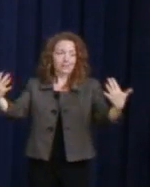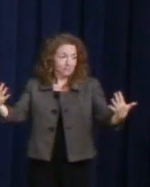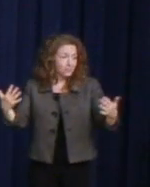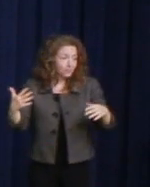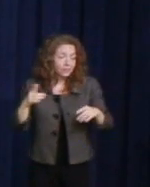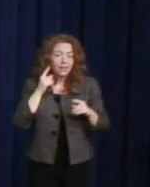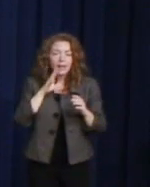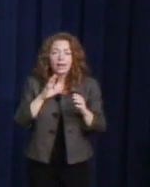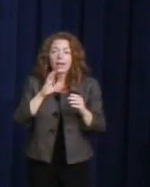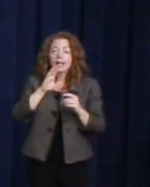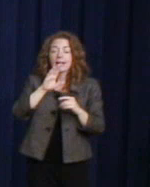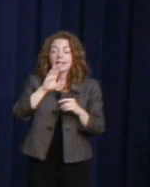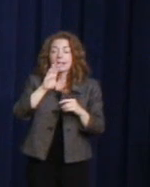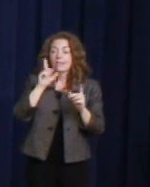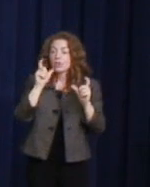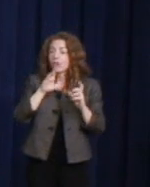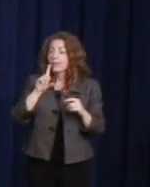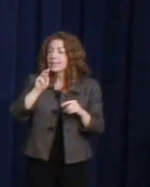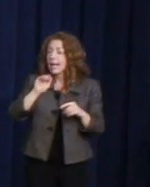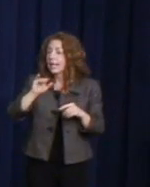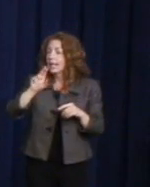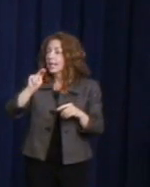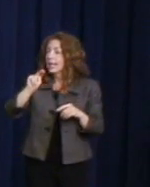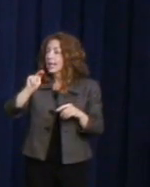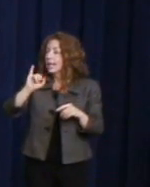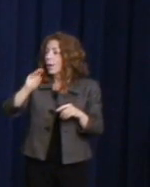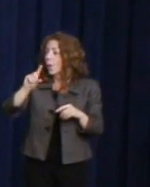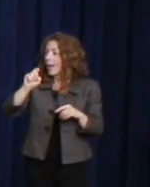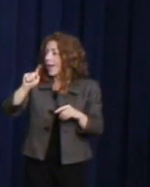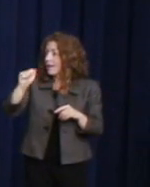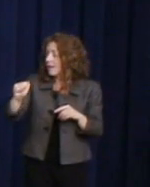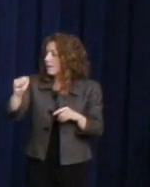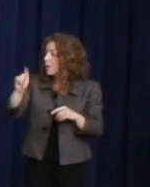Danny Nicoletta. Where are you Danny? Danny Nicoletta. You captured him so well.